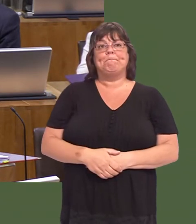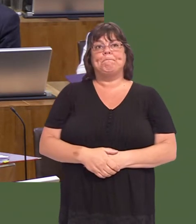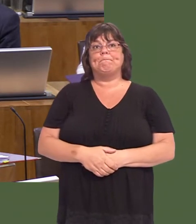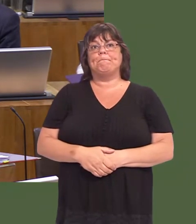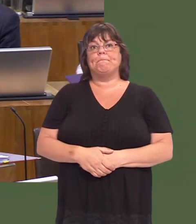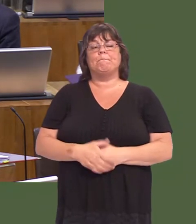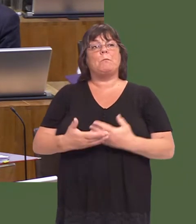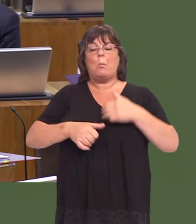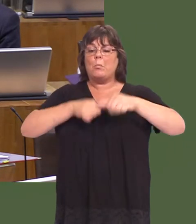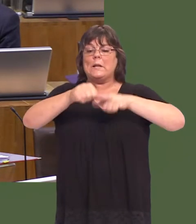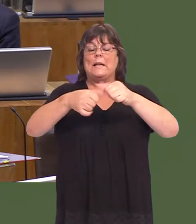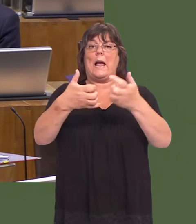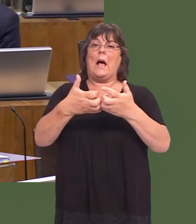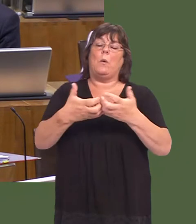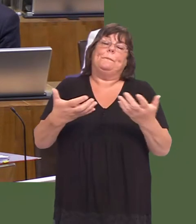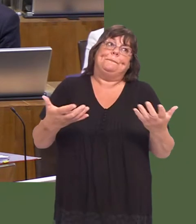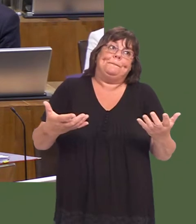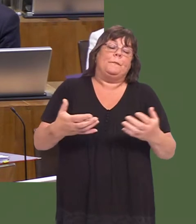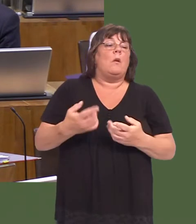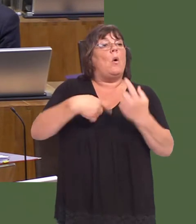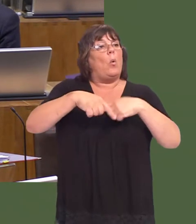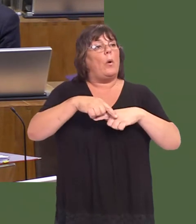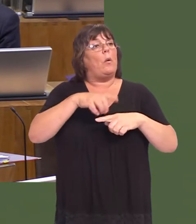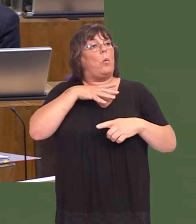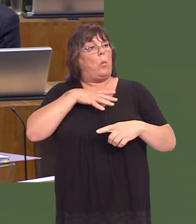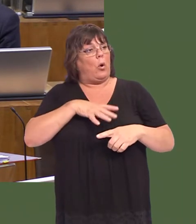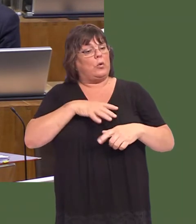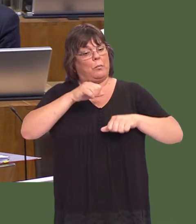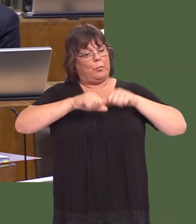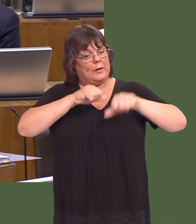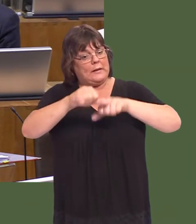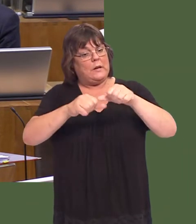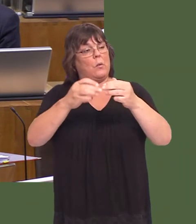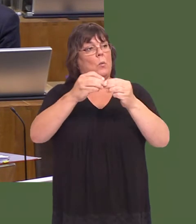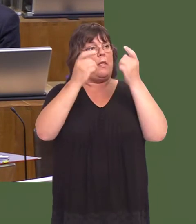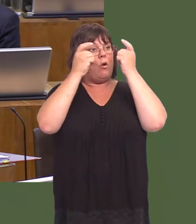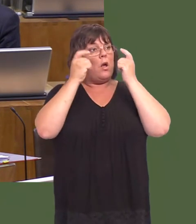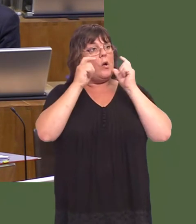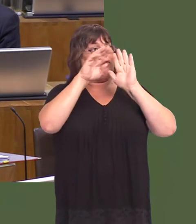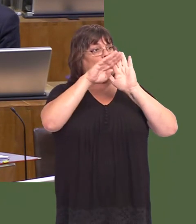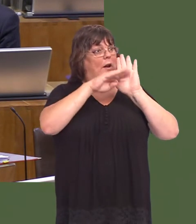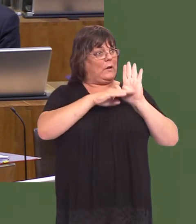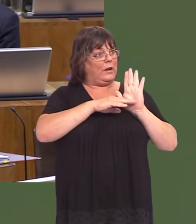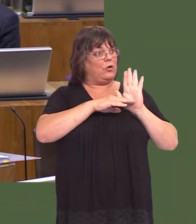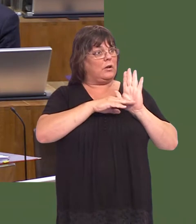As regards how we proceed, of course we wish to ensure that we proceed with the regulations